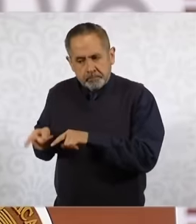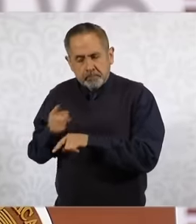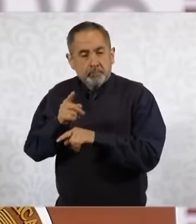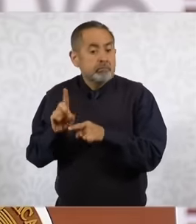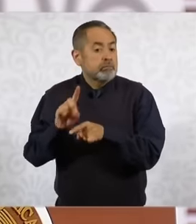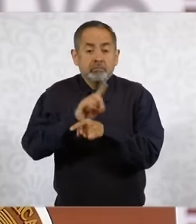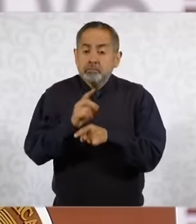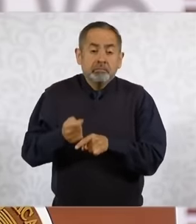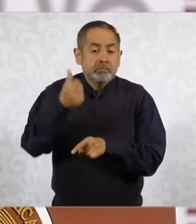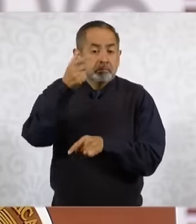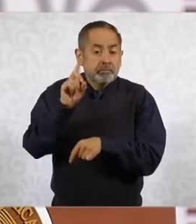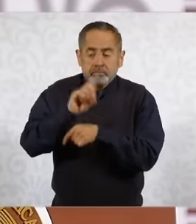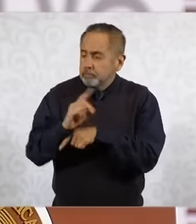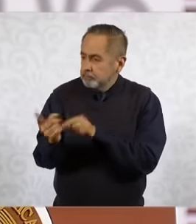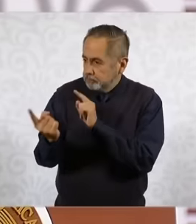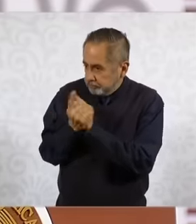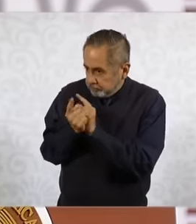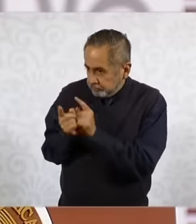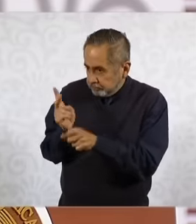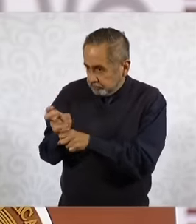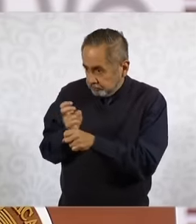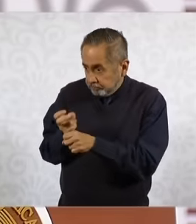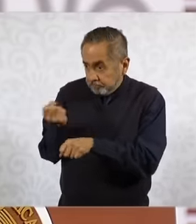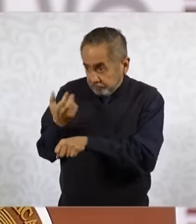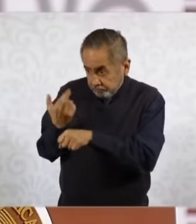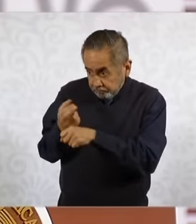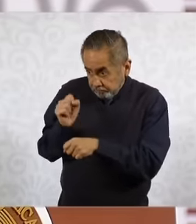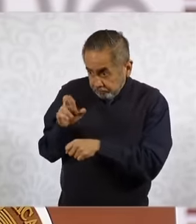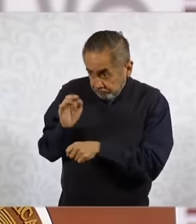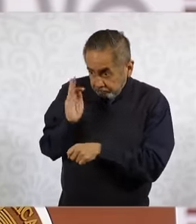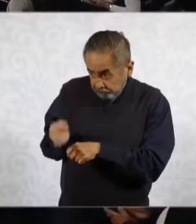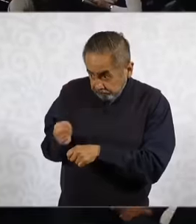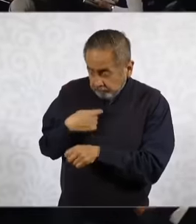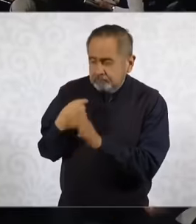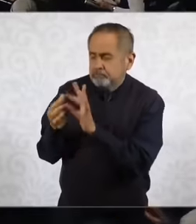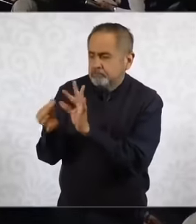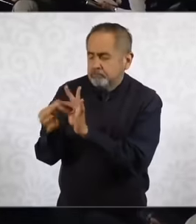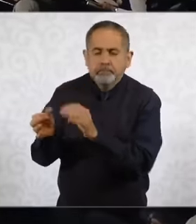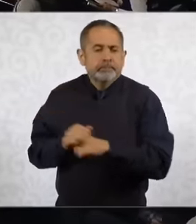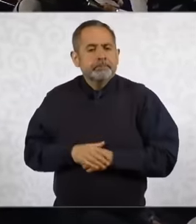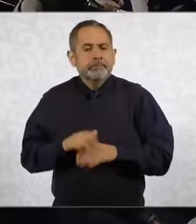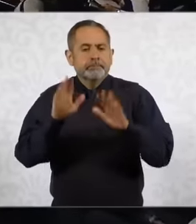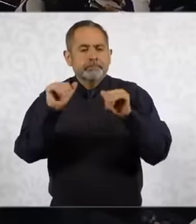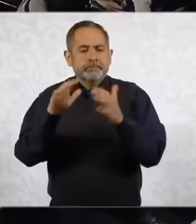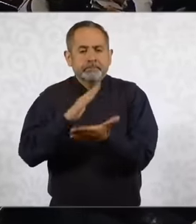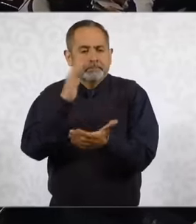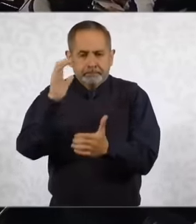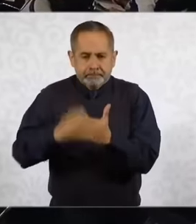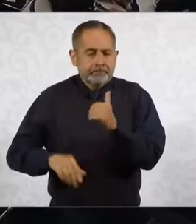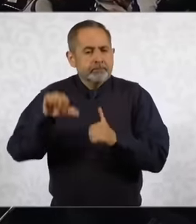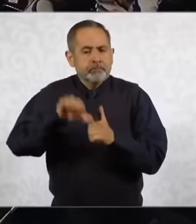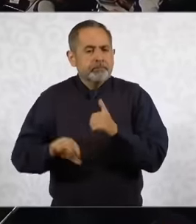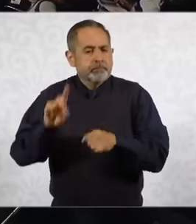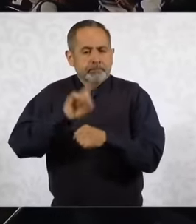day that I invited you to be Secretary of Foreign Affairs. Well, we're going to leave it here today and